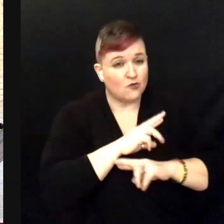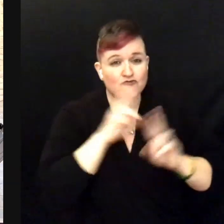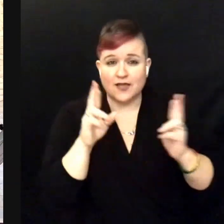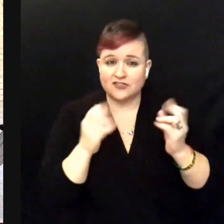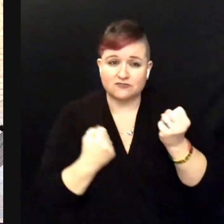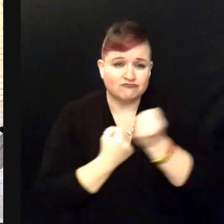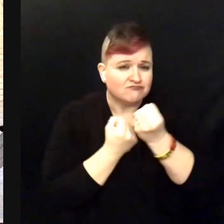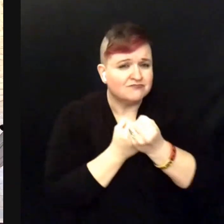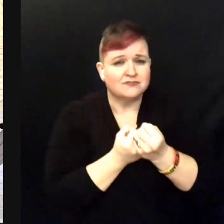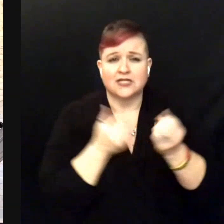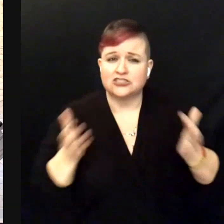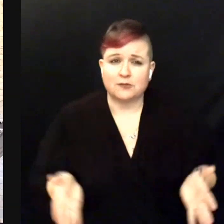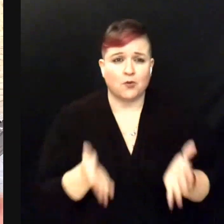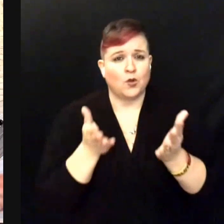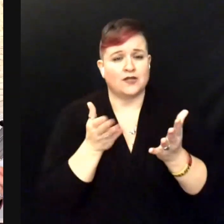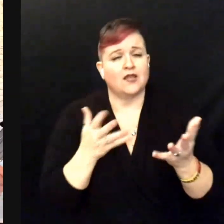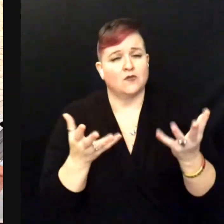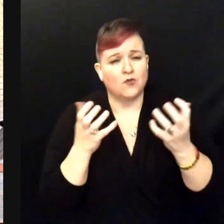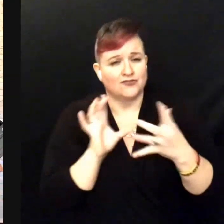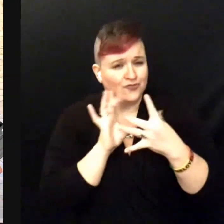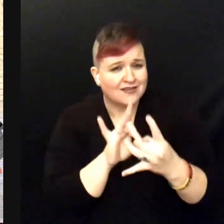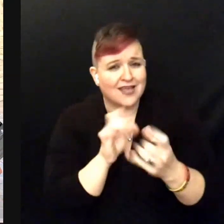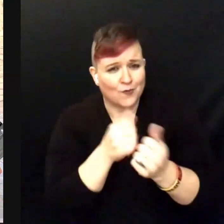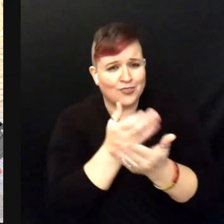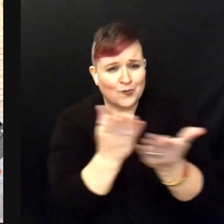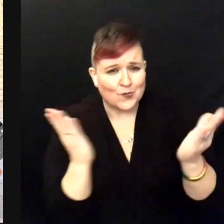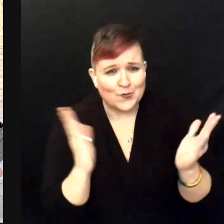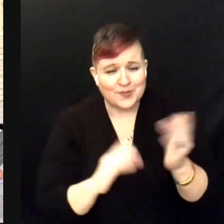and to connect with you .